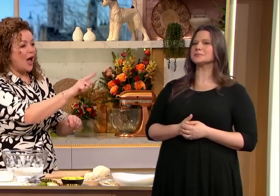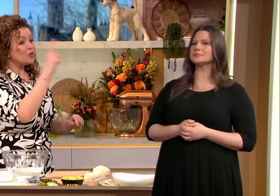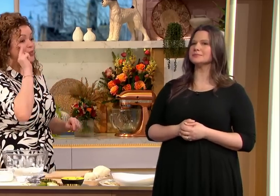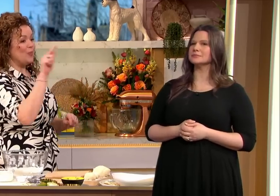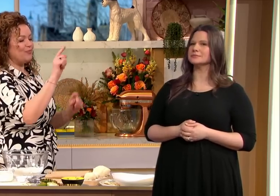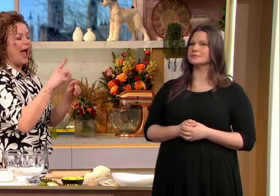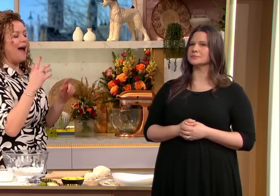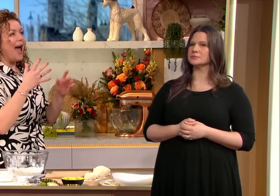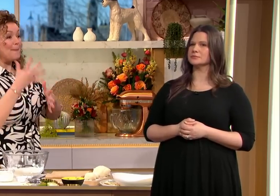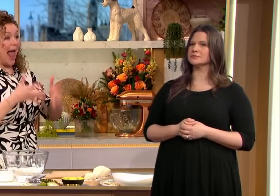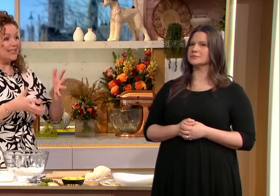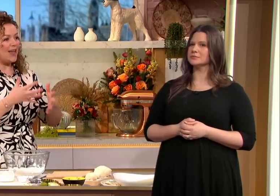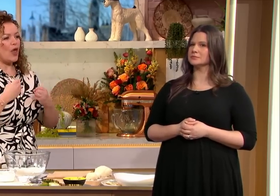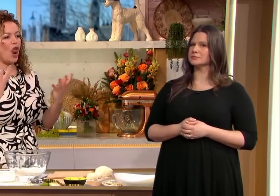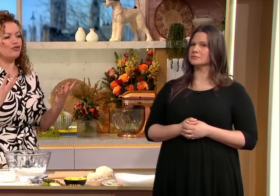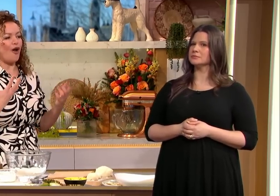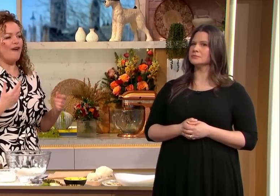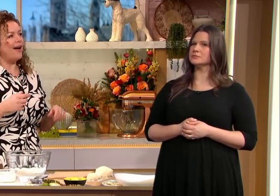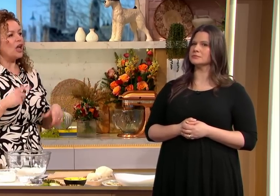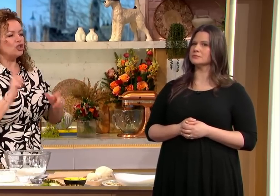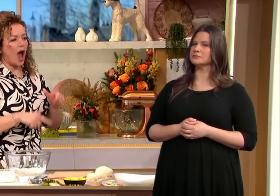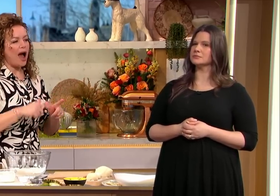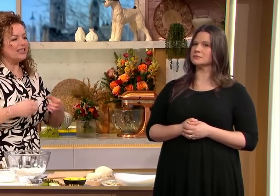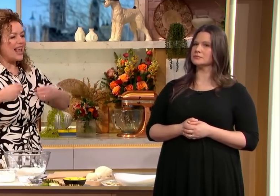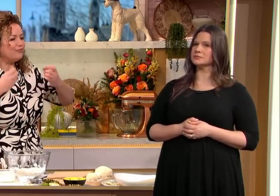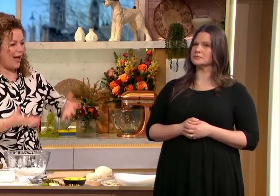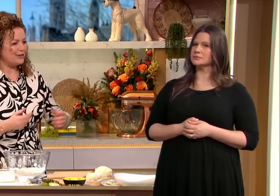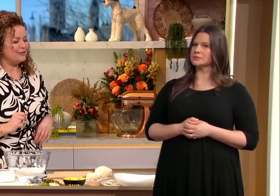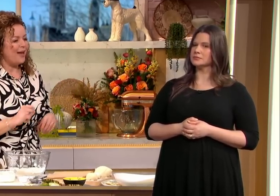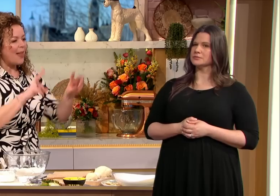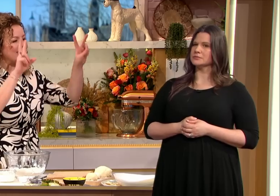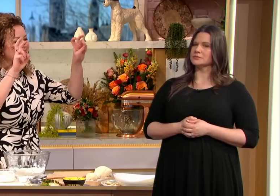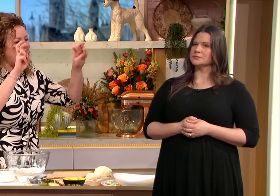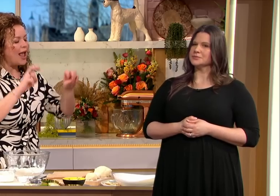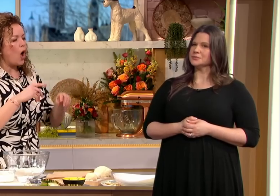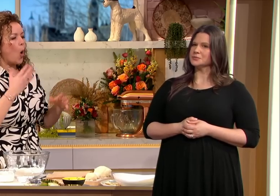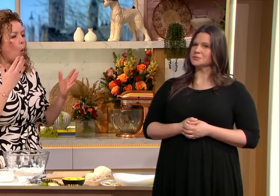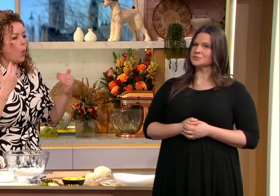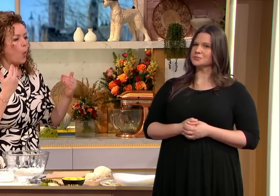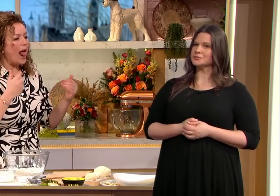in fact one thing I wanted to say in BSL there are lots of ways to express and use different phrases